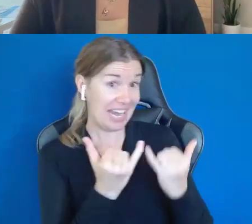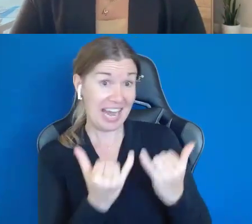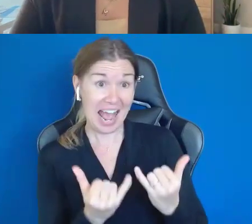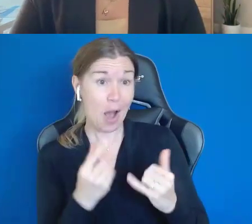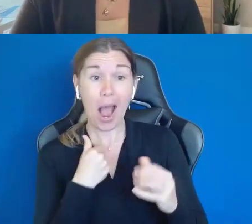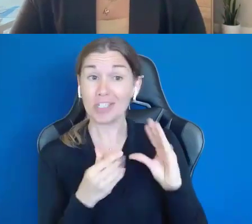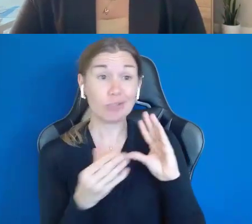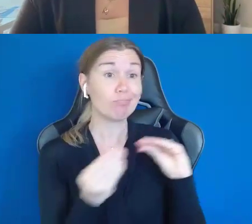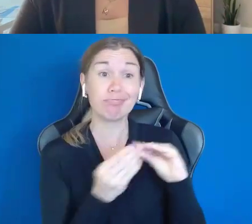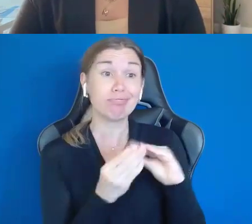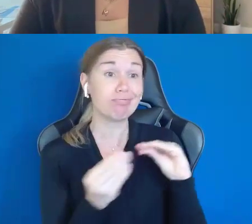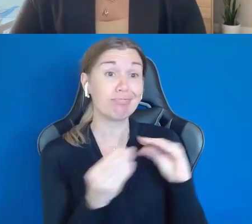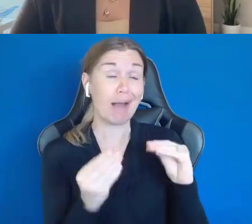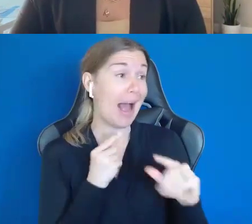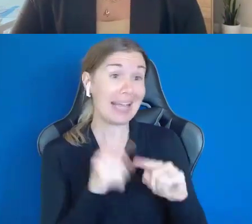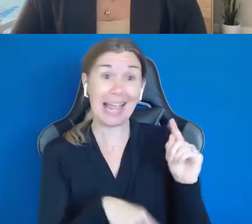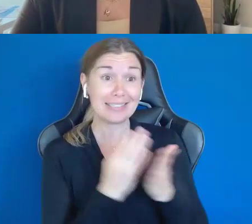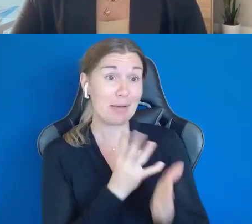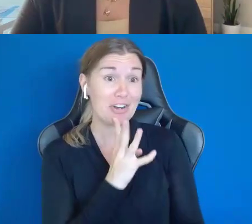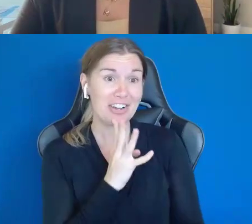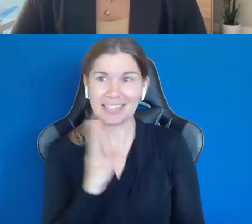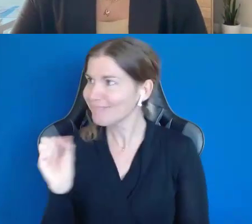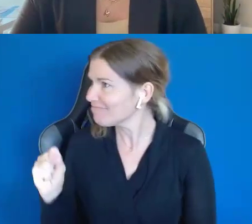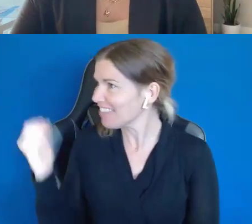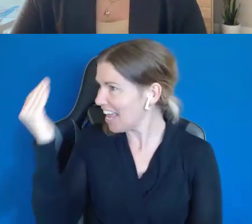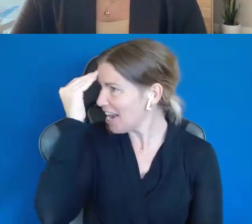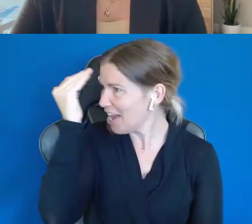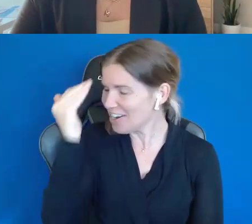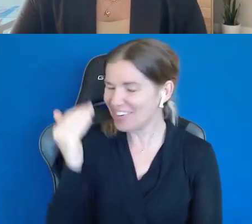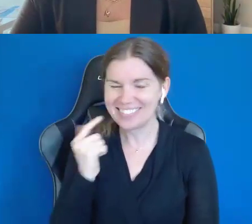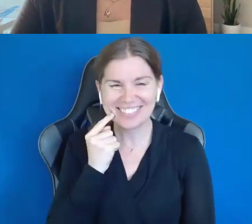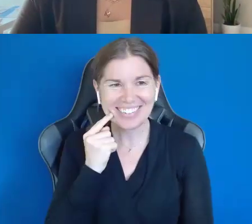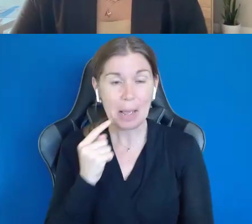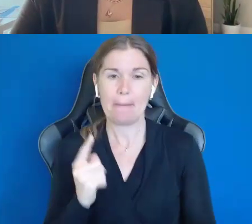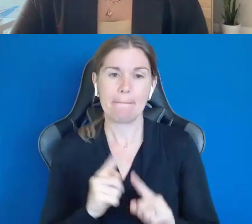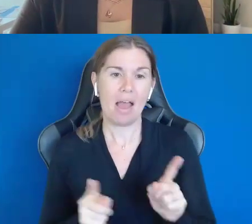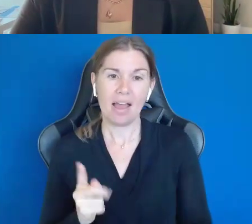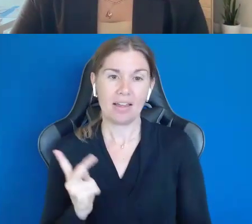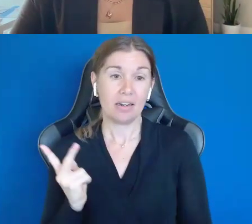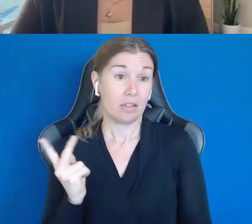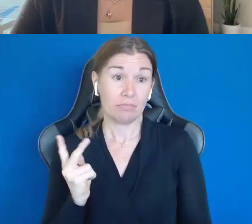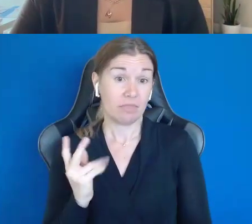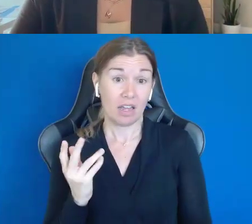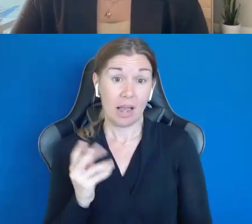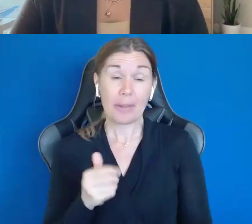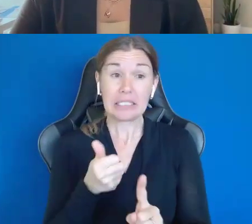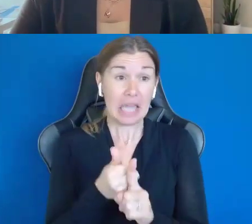I know! But you know, it's just, we wouldn't have had any other option but self employment,